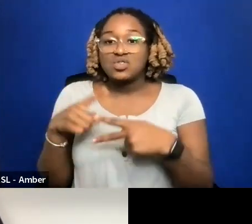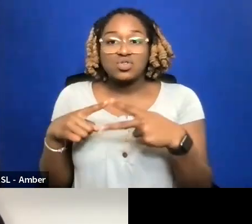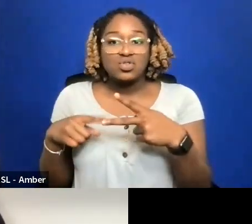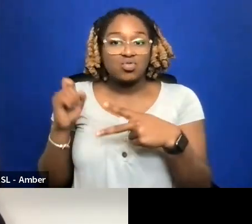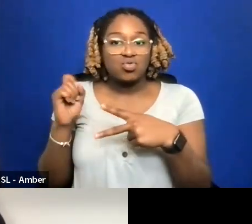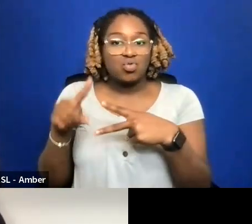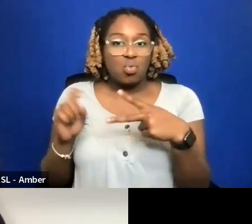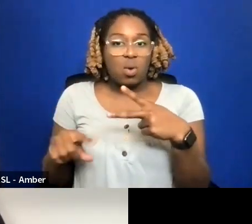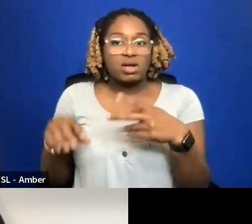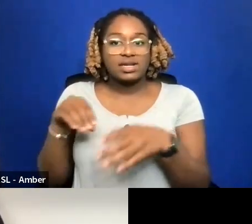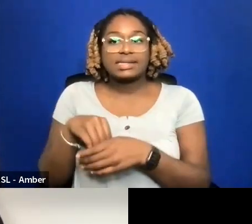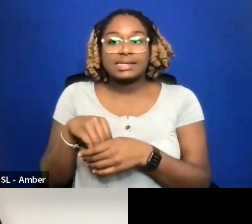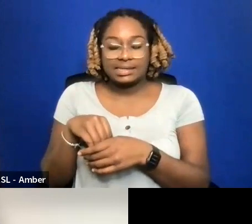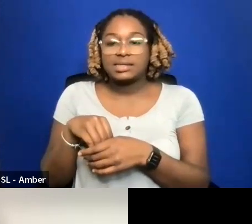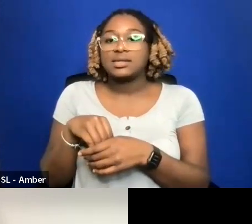I SEE THAT.